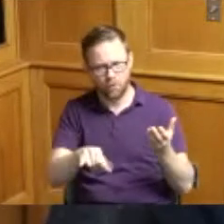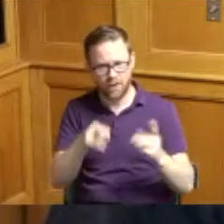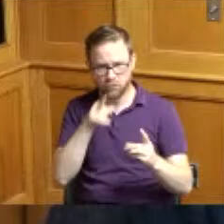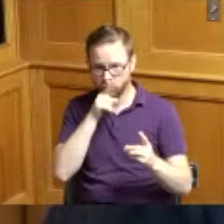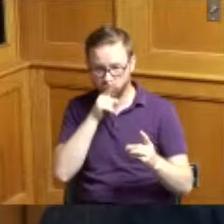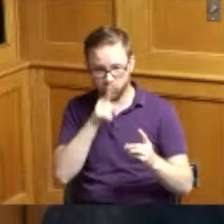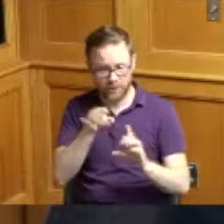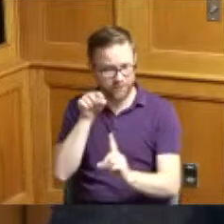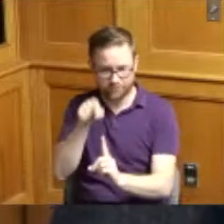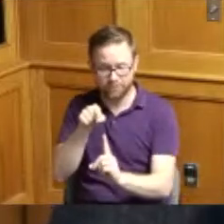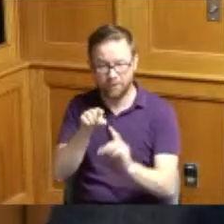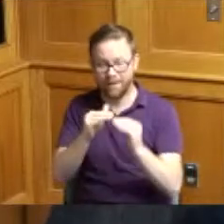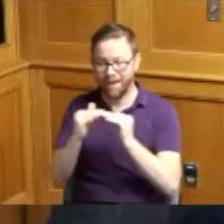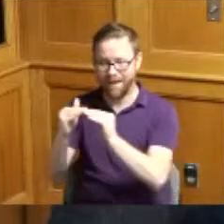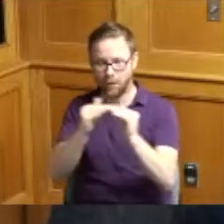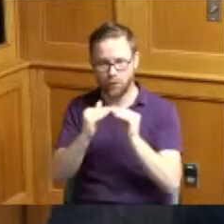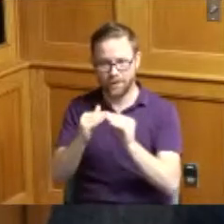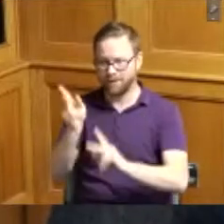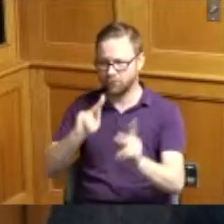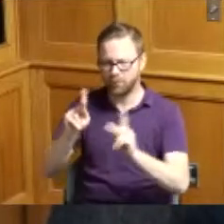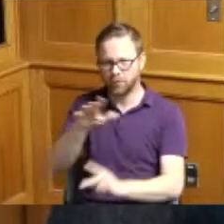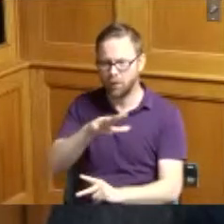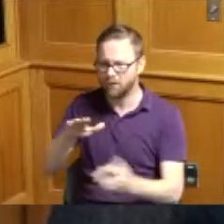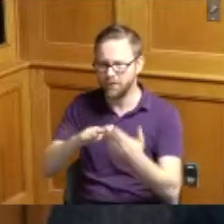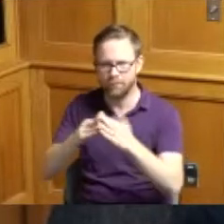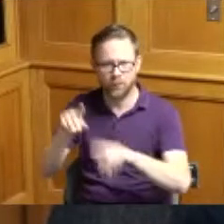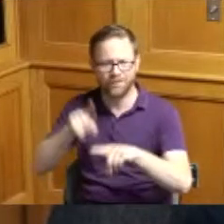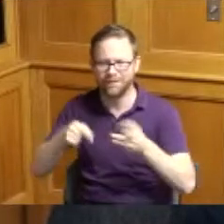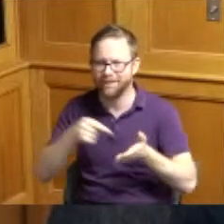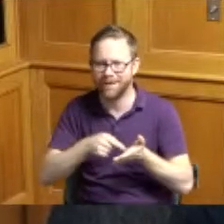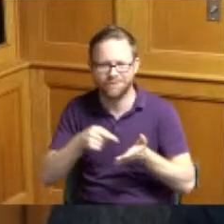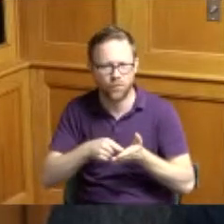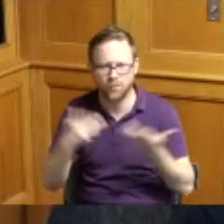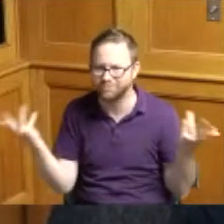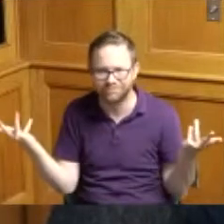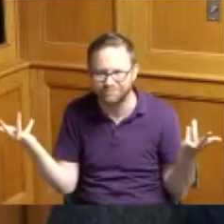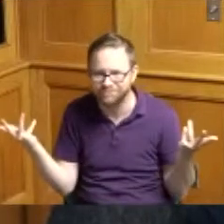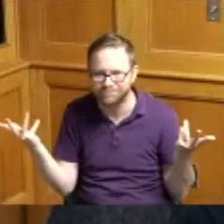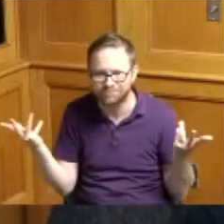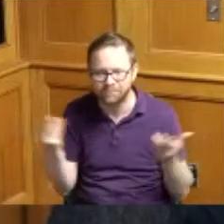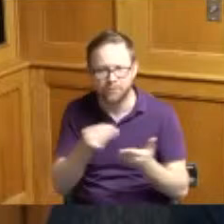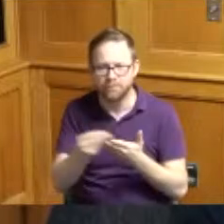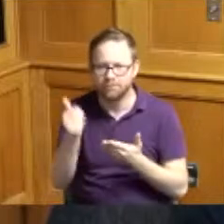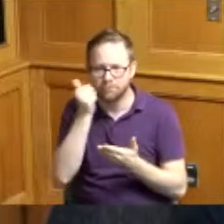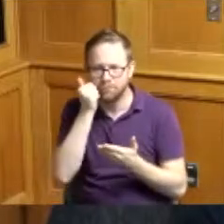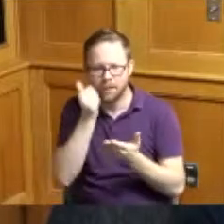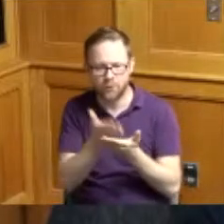many people in this community that cannot afford products and so we are hoping that Hamilton County